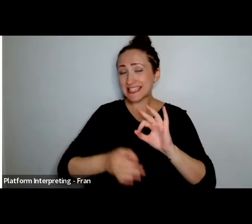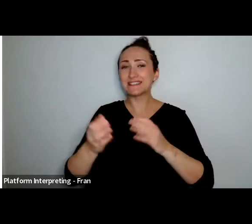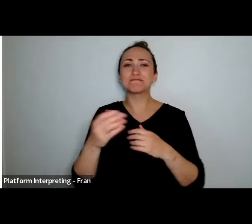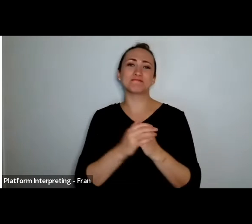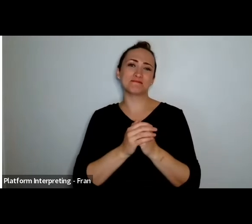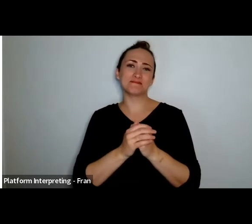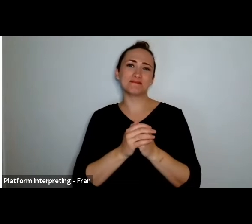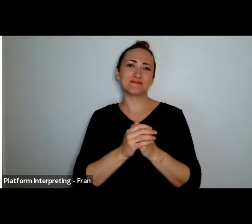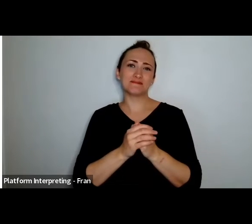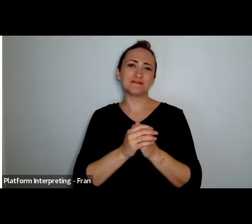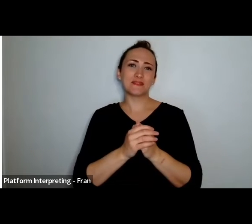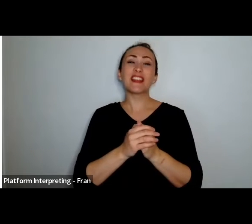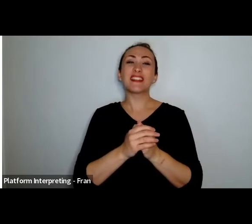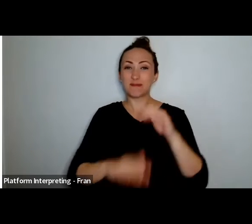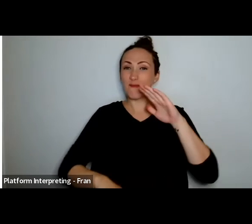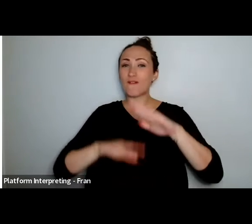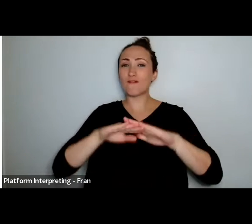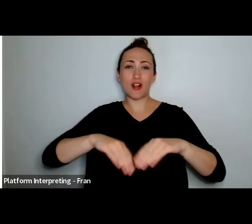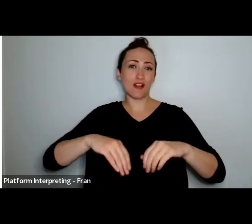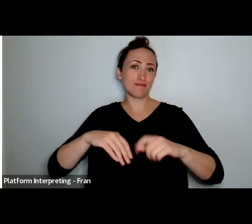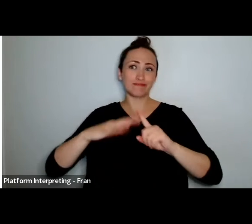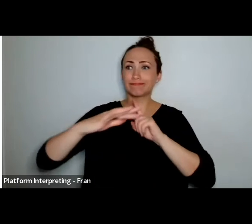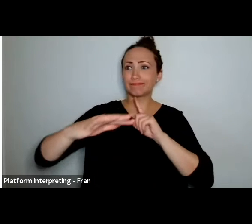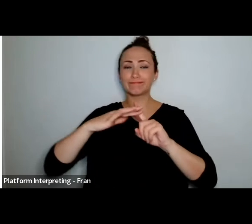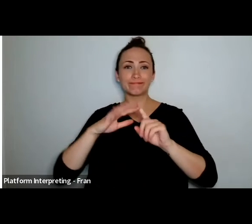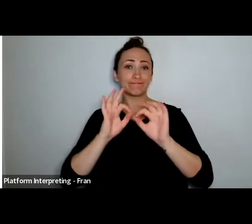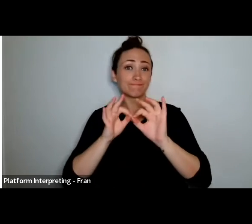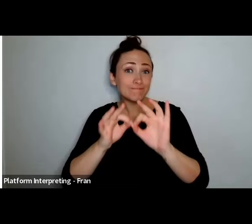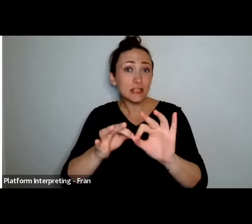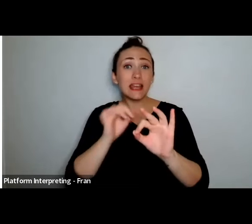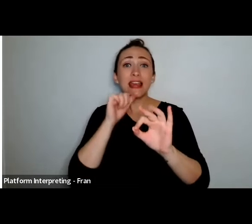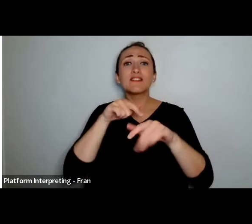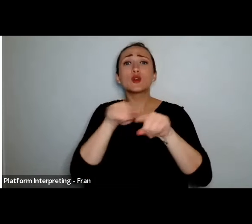with us for the entire webinar and if there are any problems whatsoever you have with the Zoom